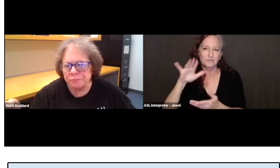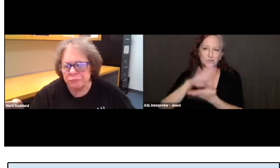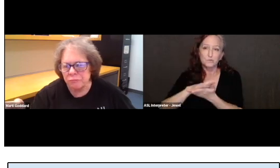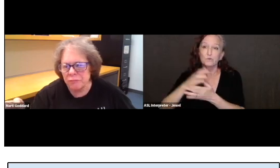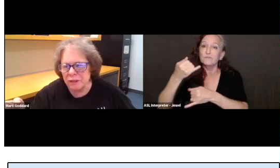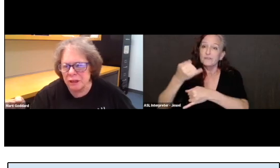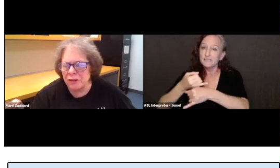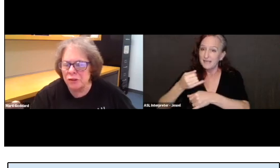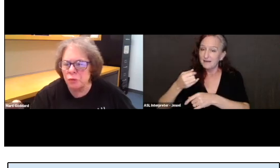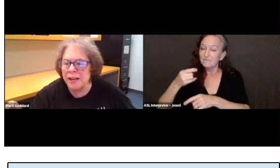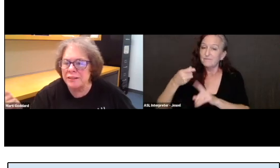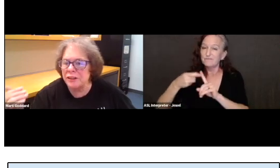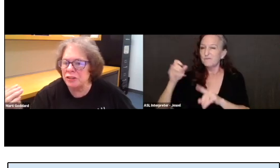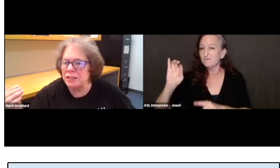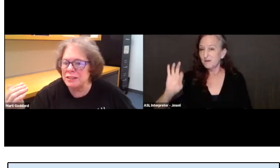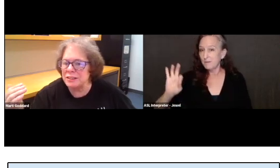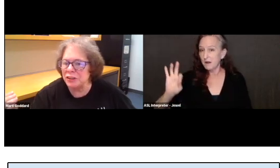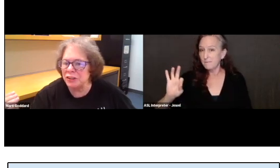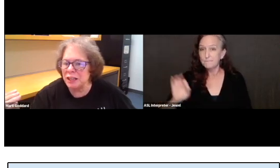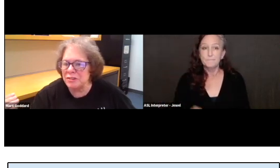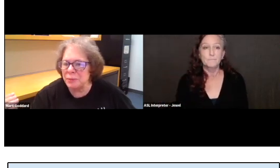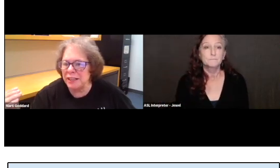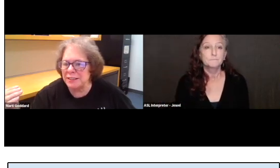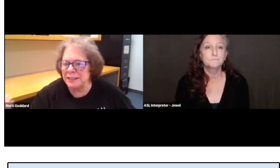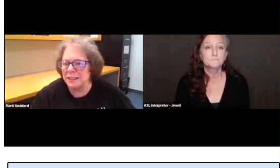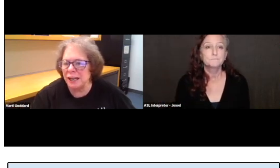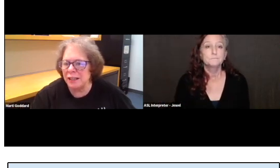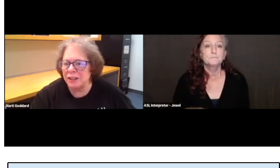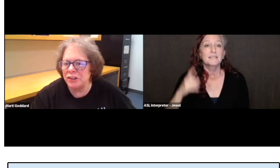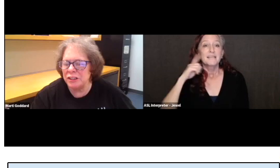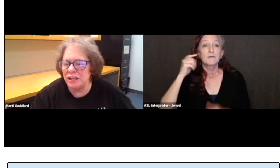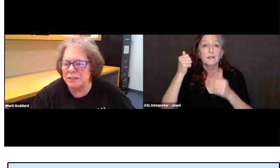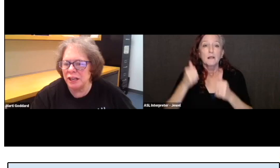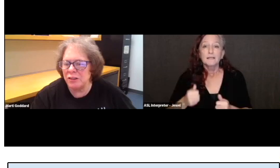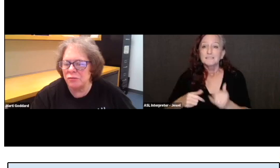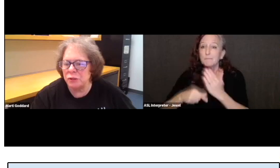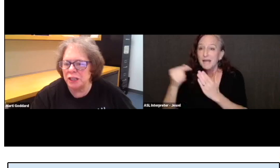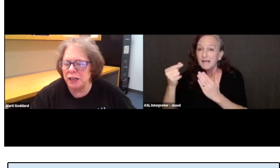On the right, there's Hearing Loss Magazine and Hearing Loss California,